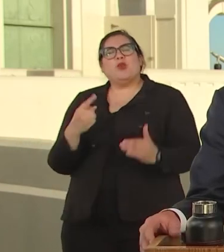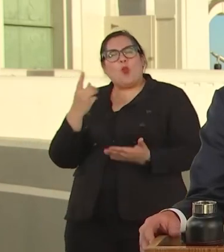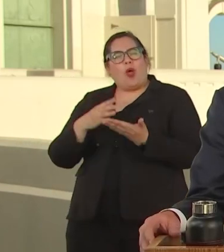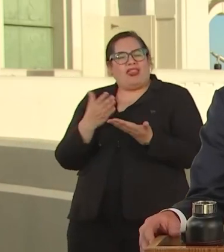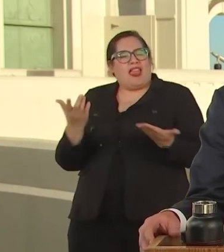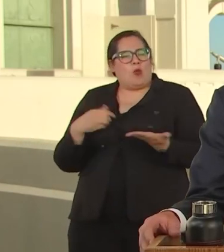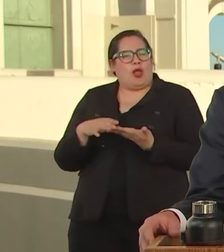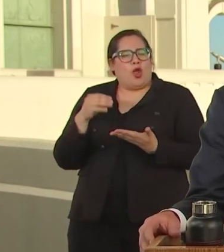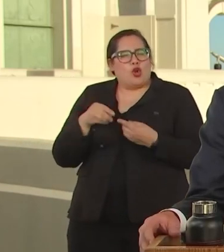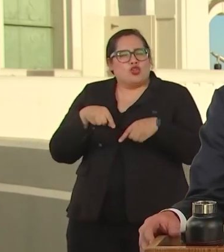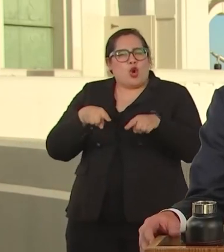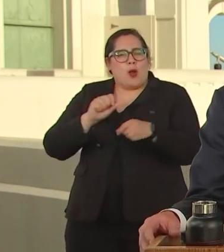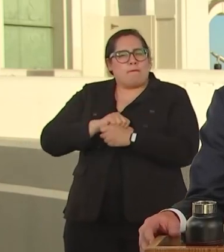WASH.